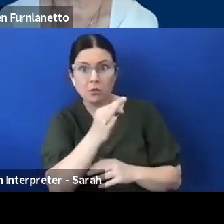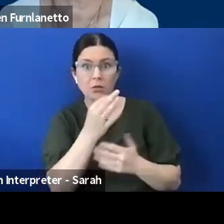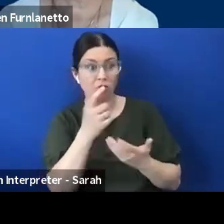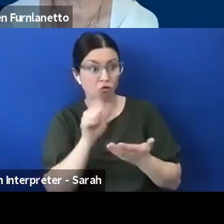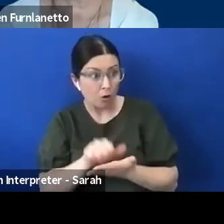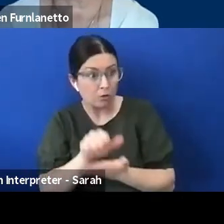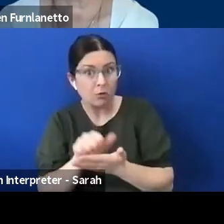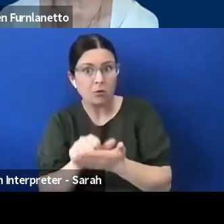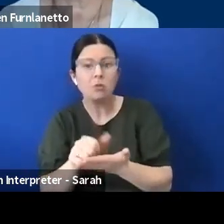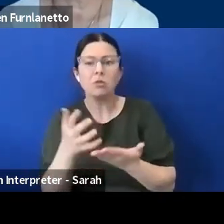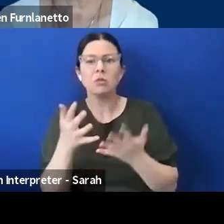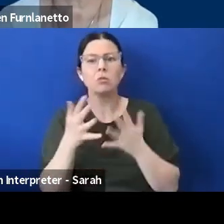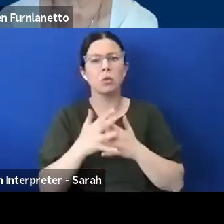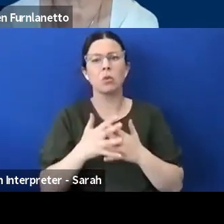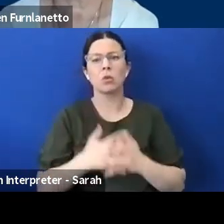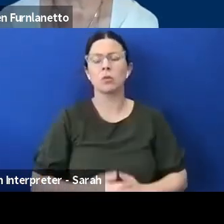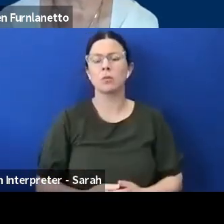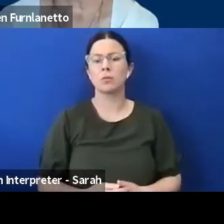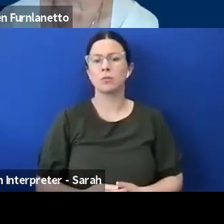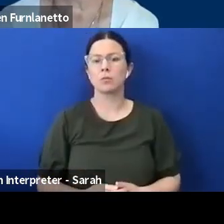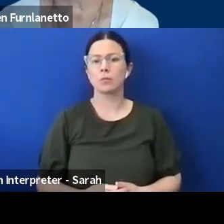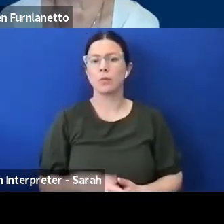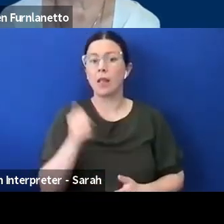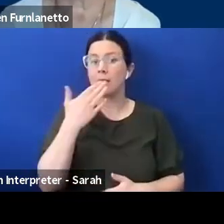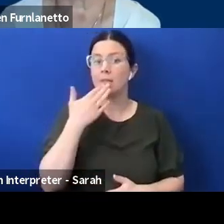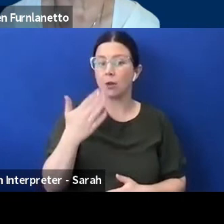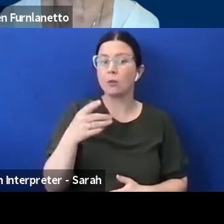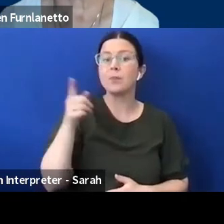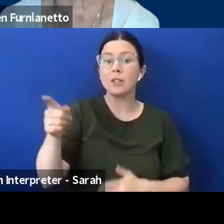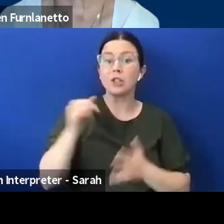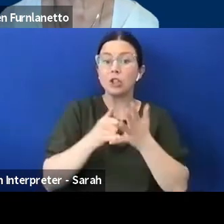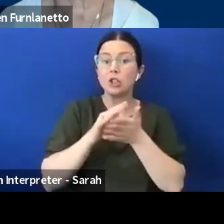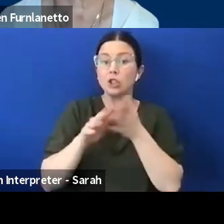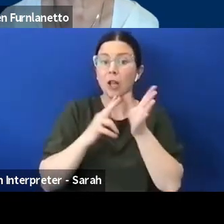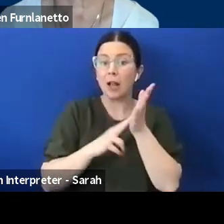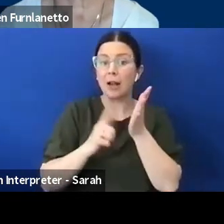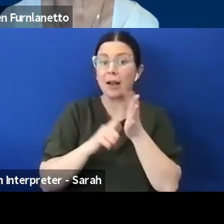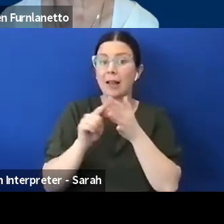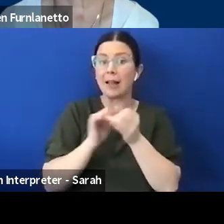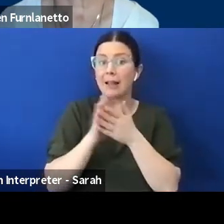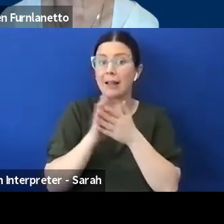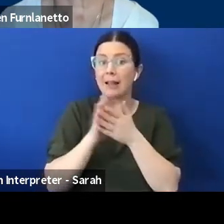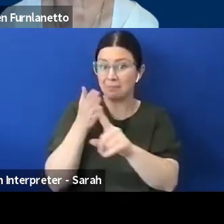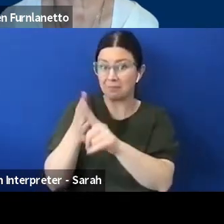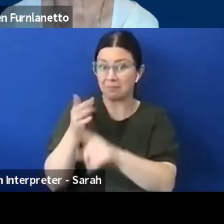thanks Naz. Shanleigh could I come to you and what would you like to share here.